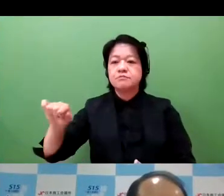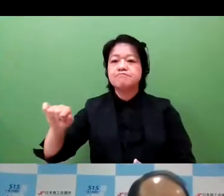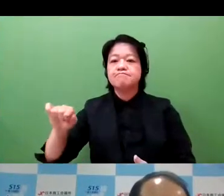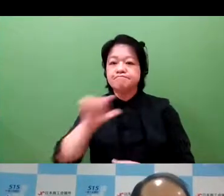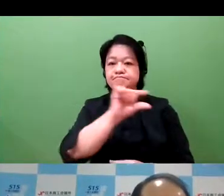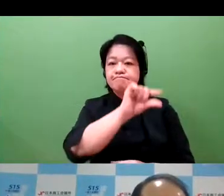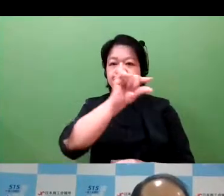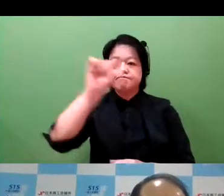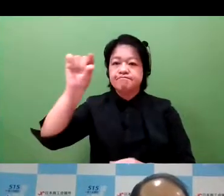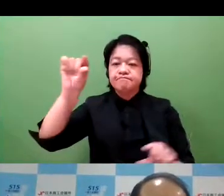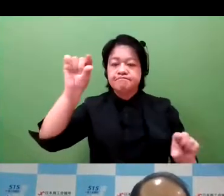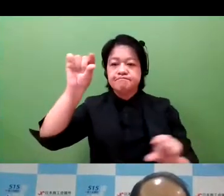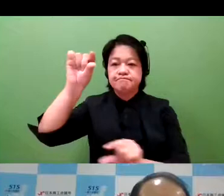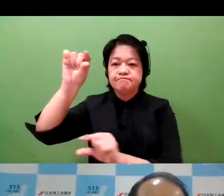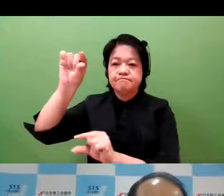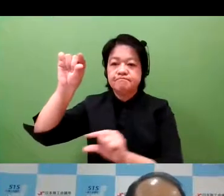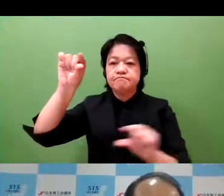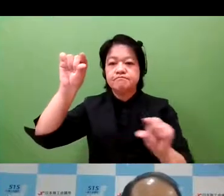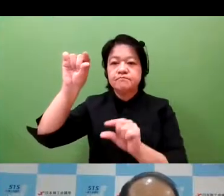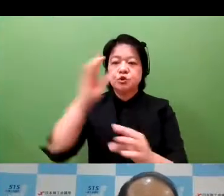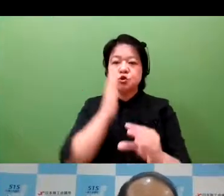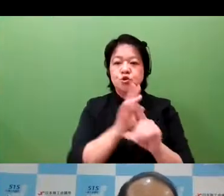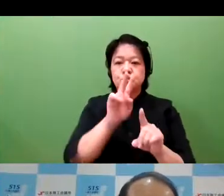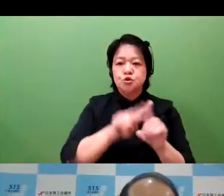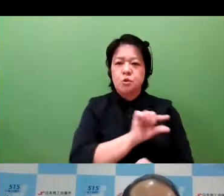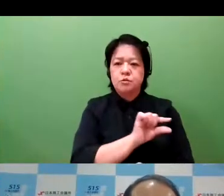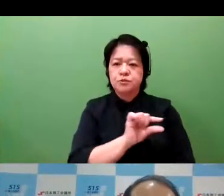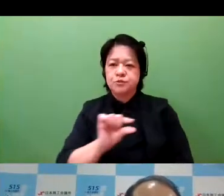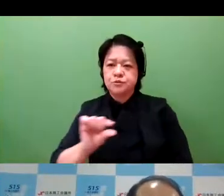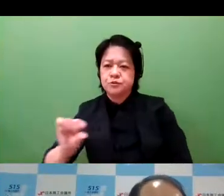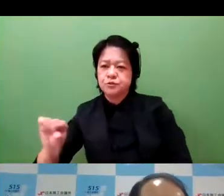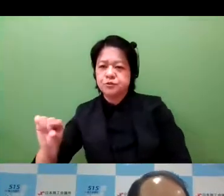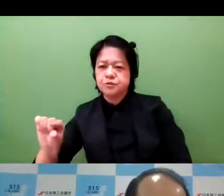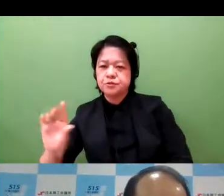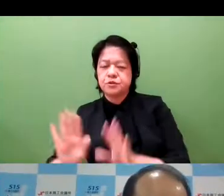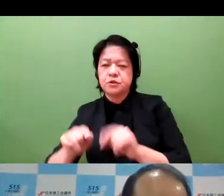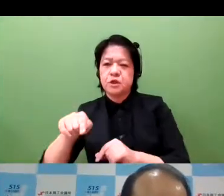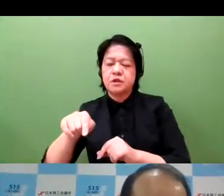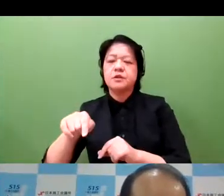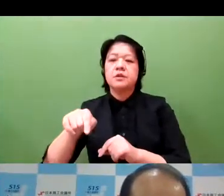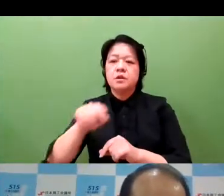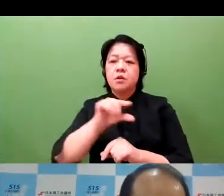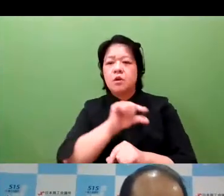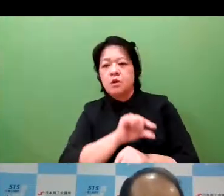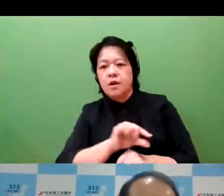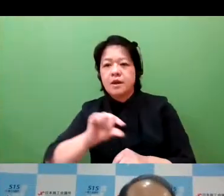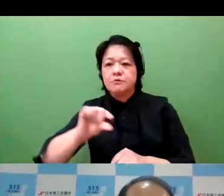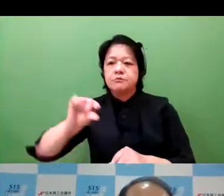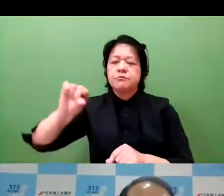vis-a-vis the large companies. And compared to large companies, we find that the labor productivity among the small and medium-sized enterprises is suffering.